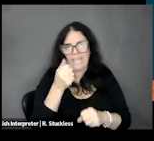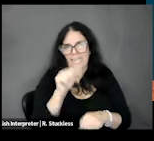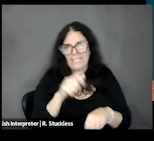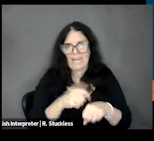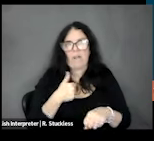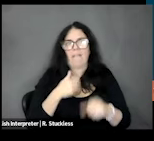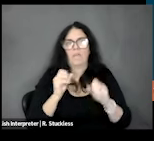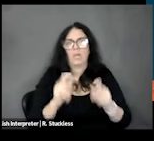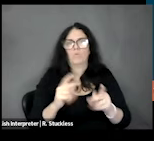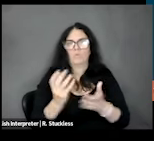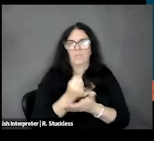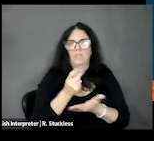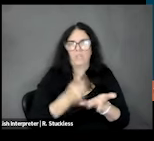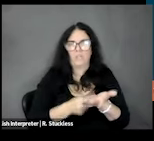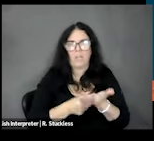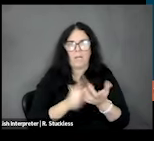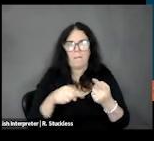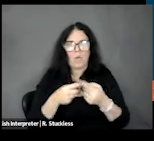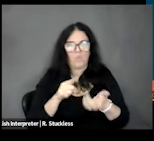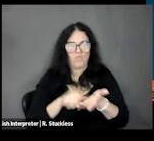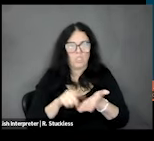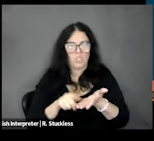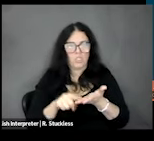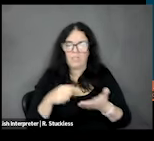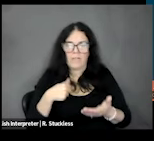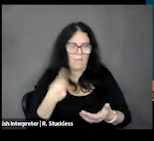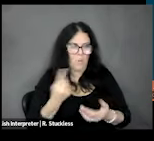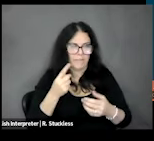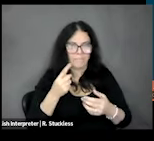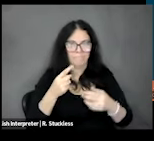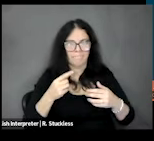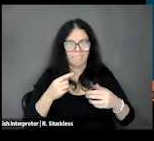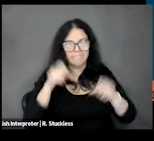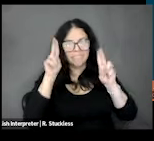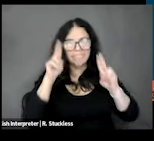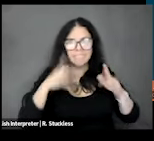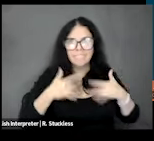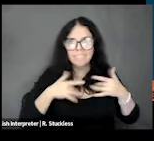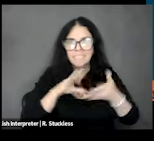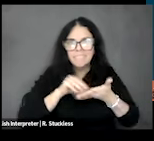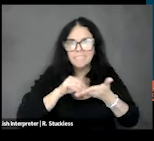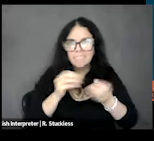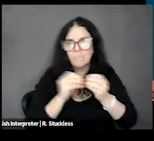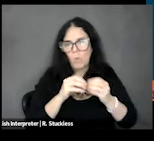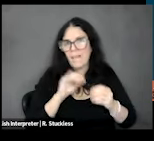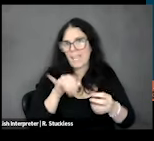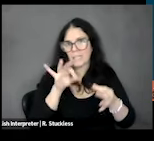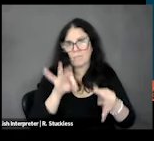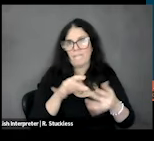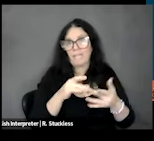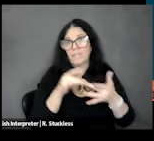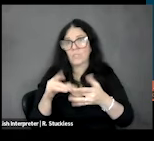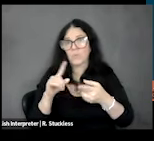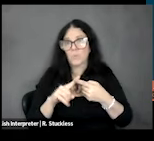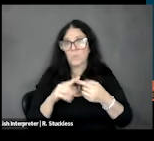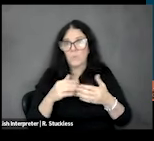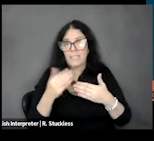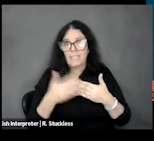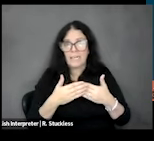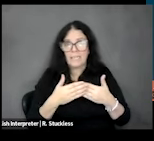to talk about. research I am all about it, and that's the perfect segue to talk about research, right?